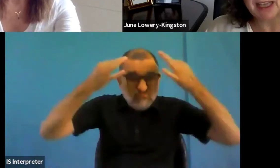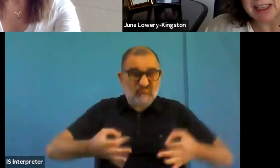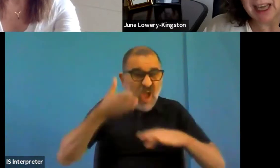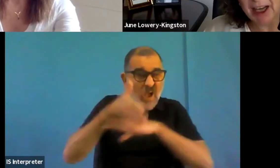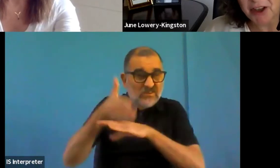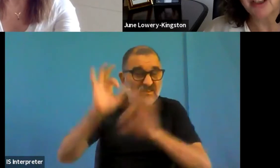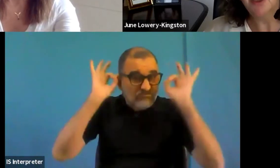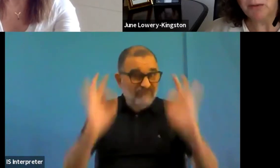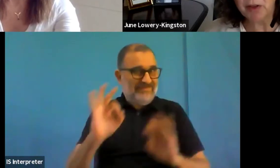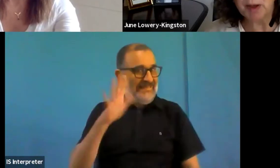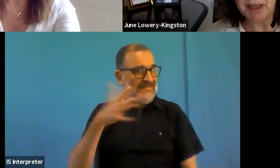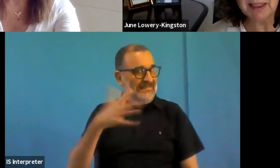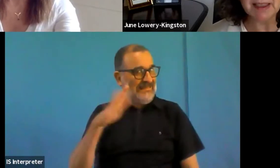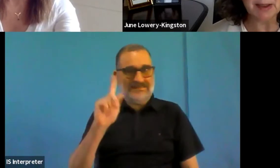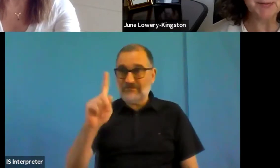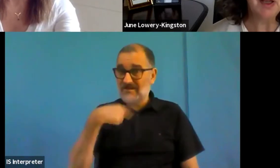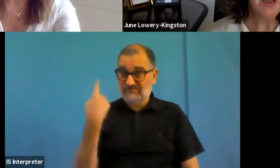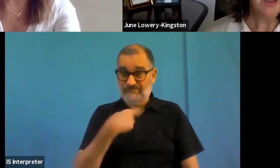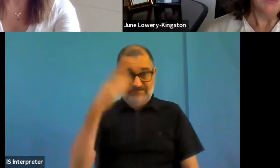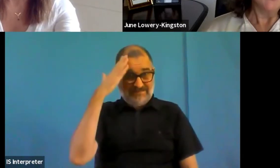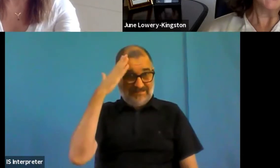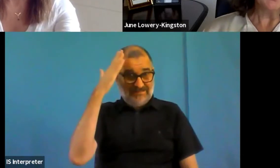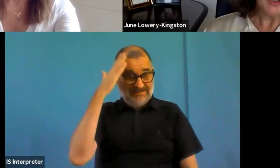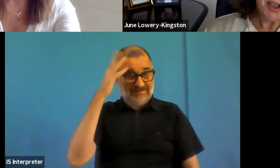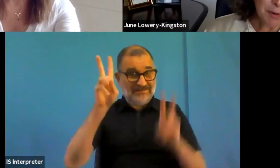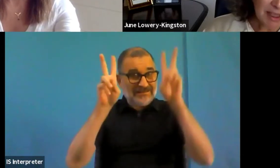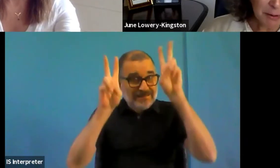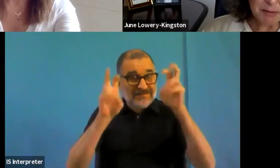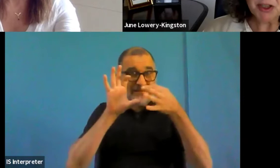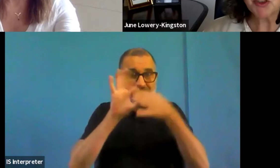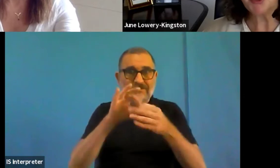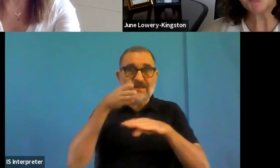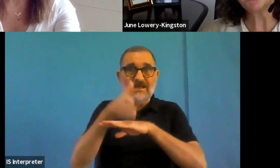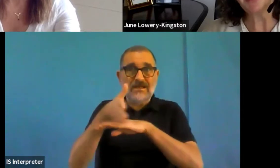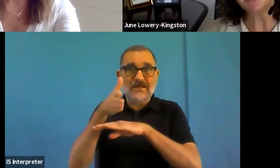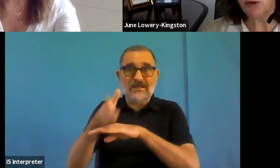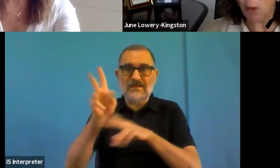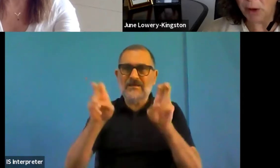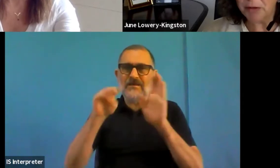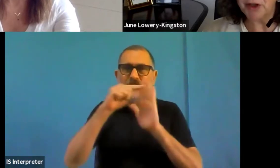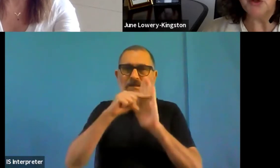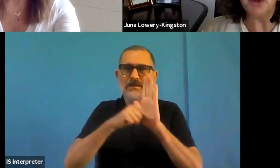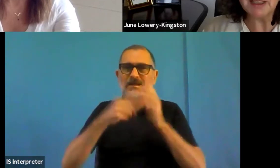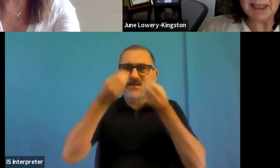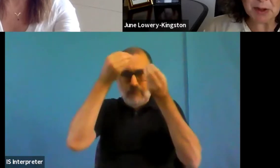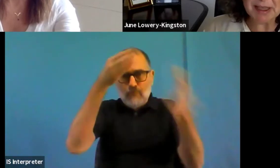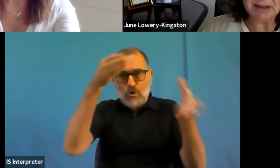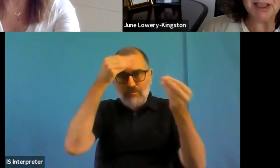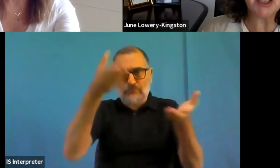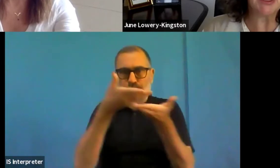interaction with the public sector. So because we're an EU administration, it's a formal review, it's linked to a piece of